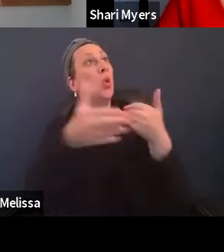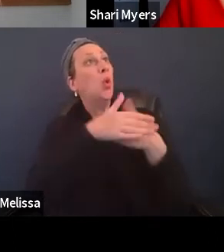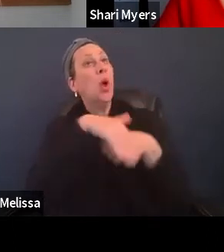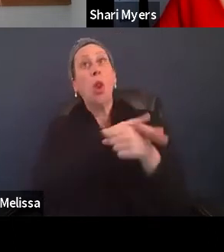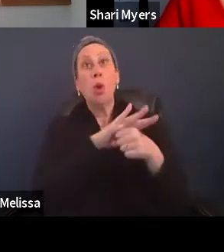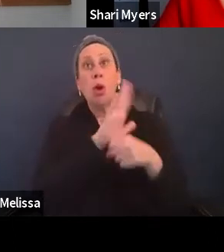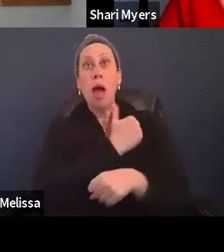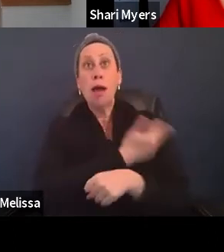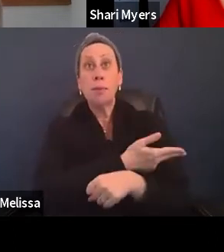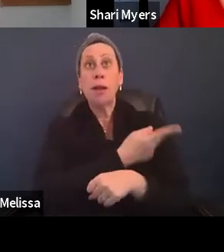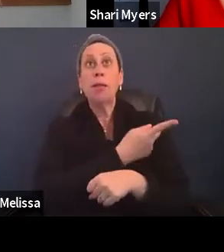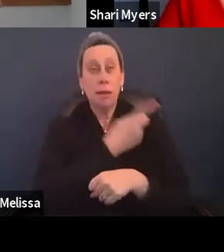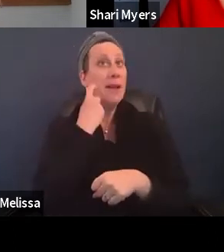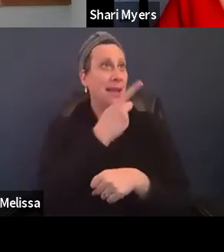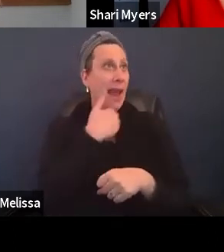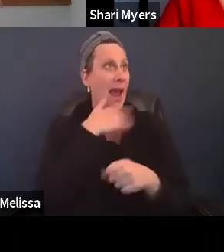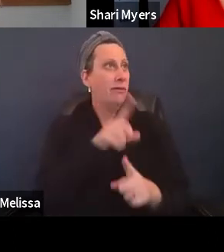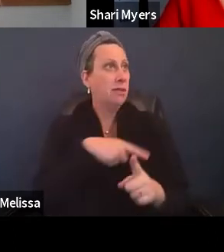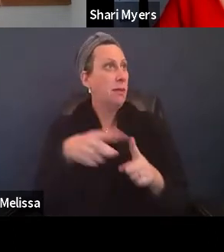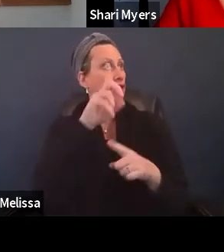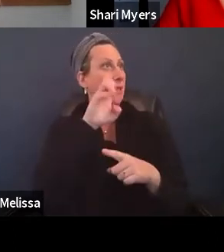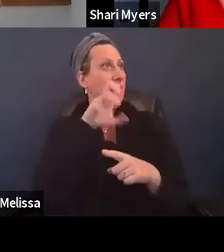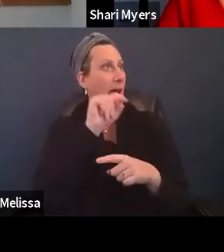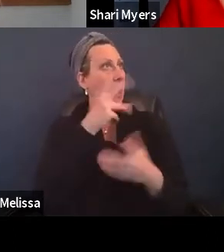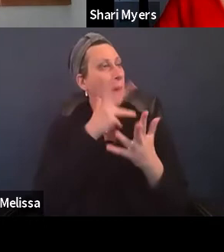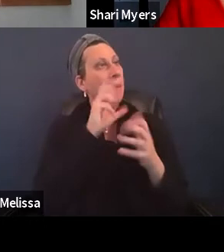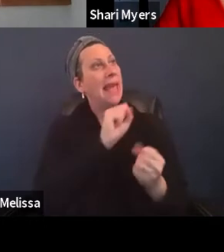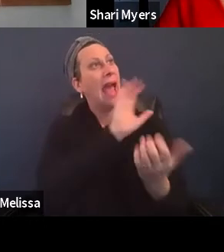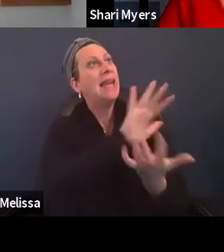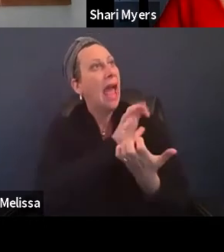because they have all special diets and we can maybe get a, procure a special meals